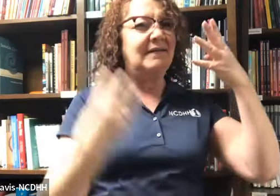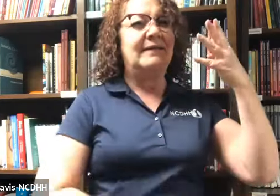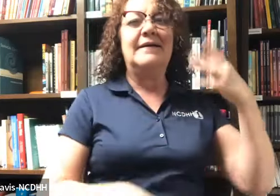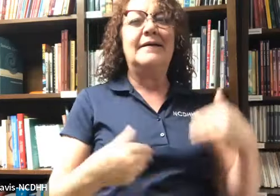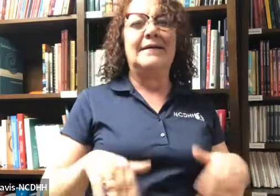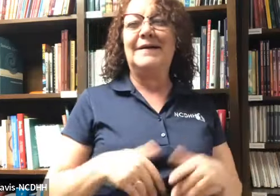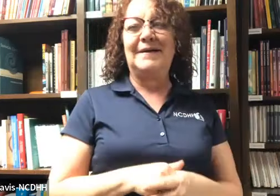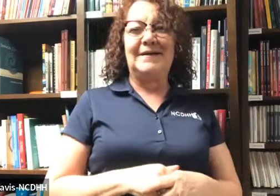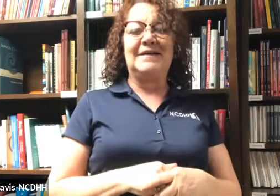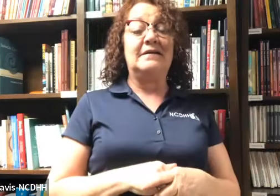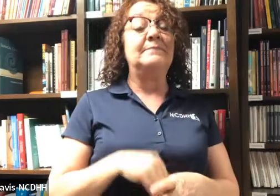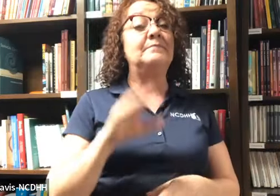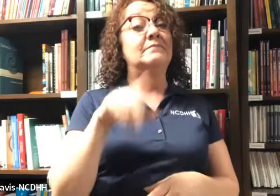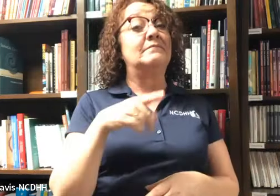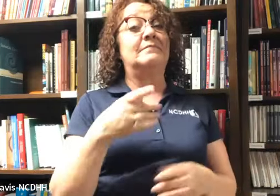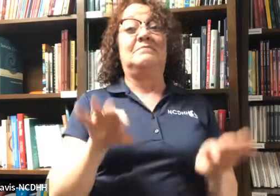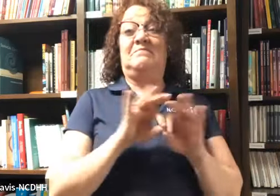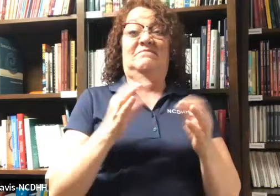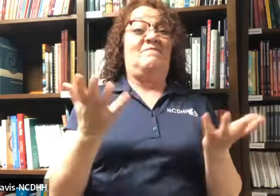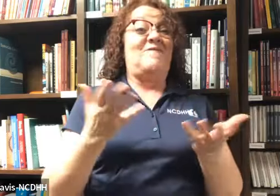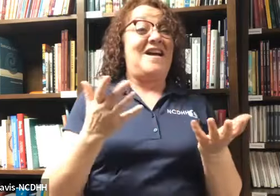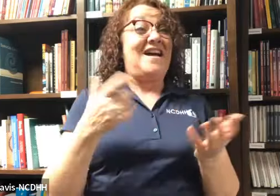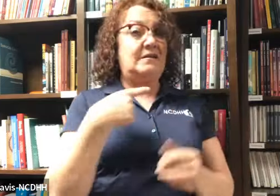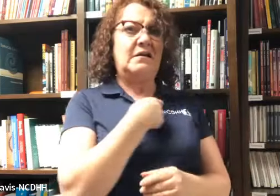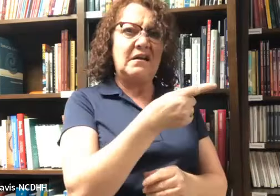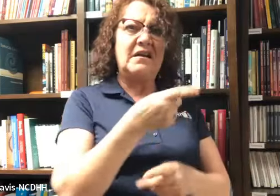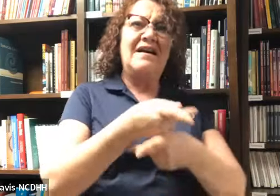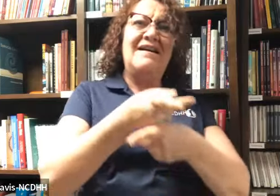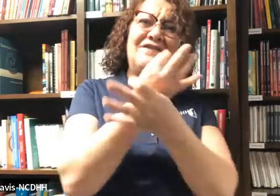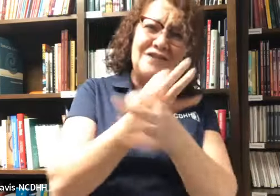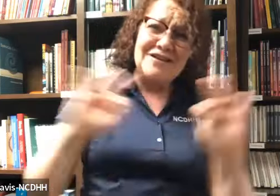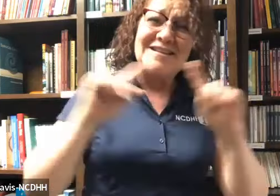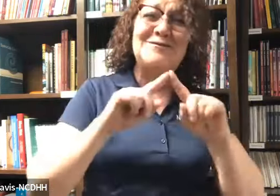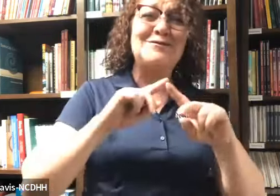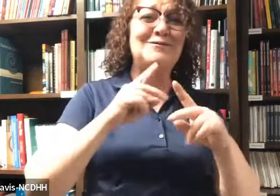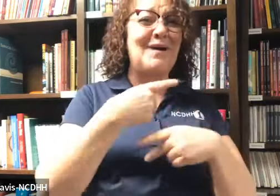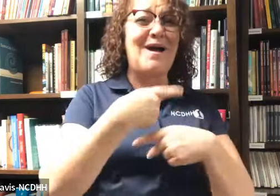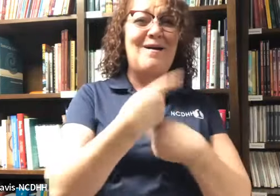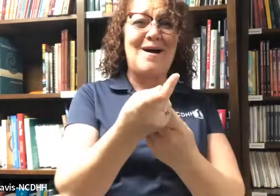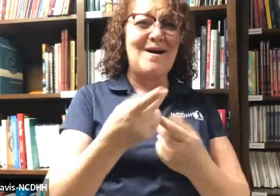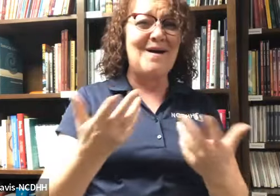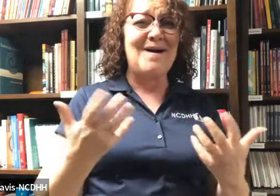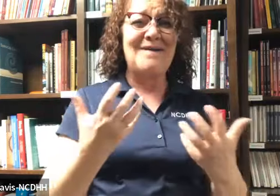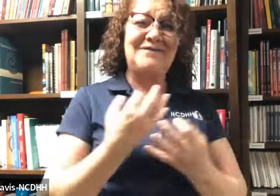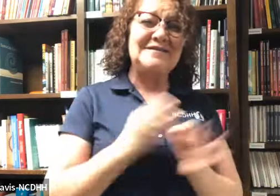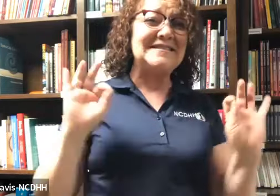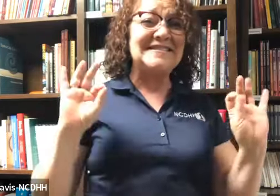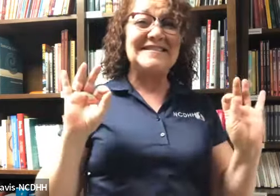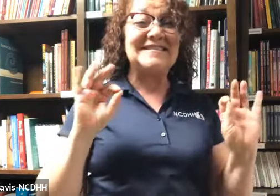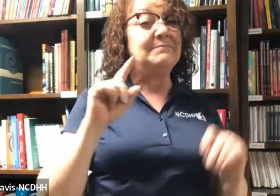and hard of hearing. Like I said just a wealth of resources these items are free to borrow